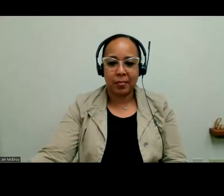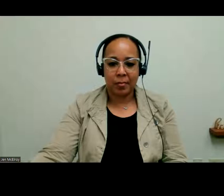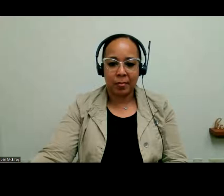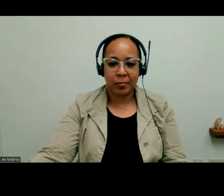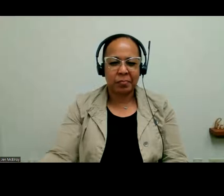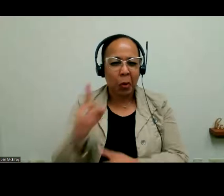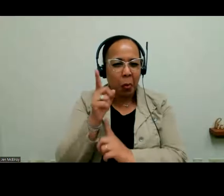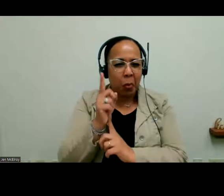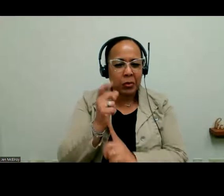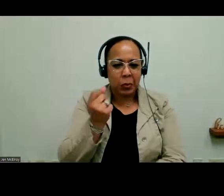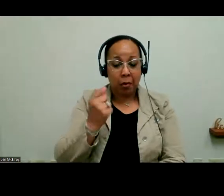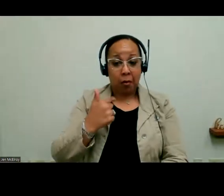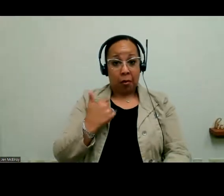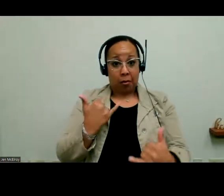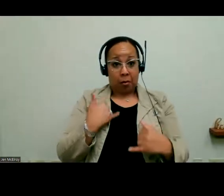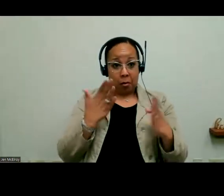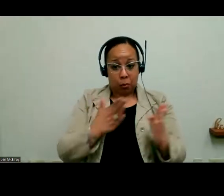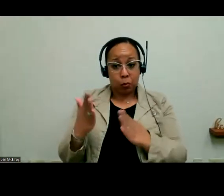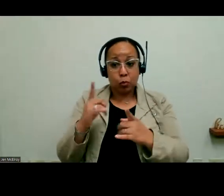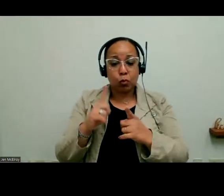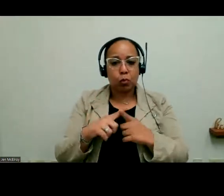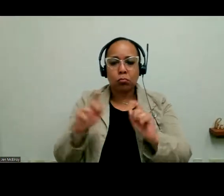... and um. Give me one second. I am going to pull up some slides and